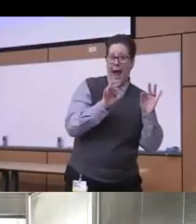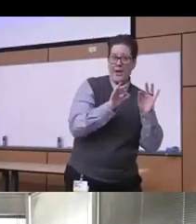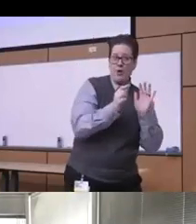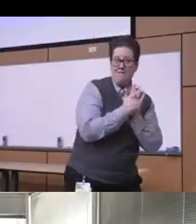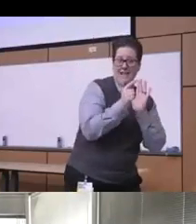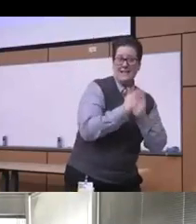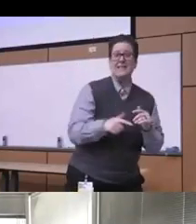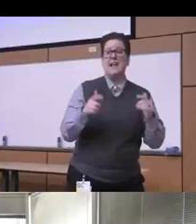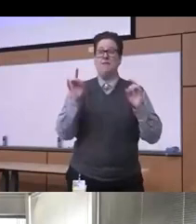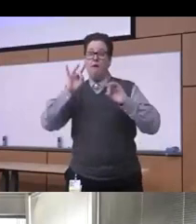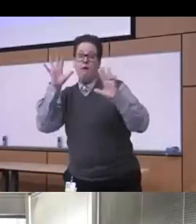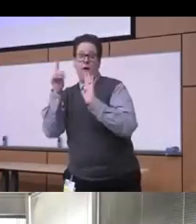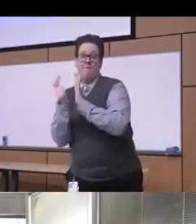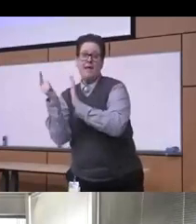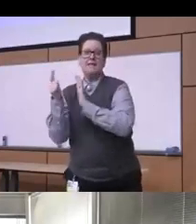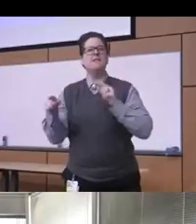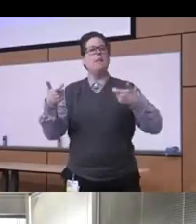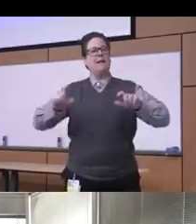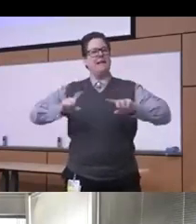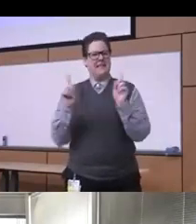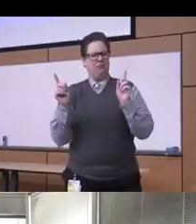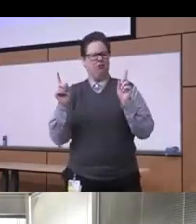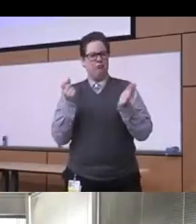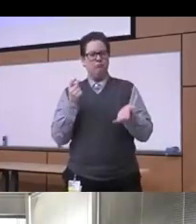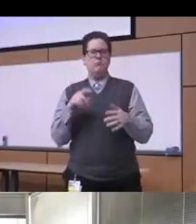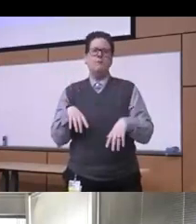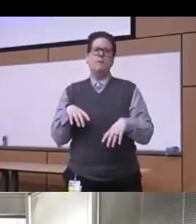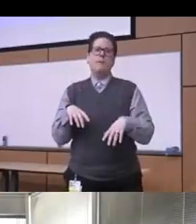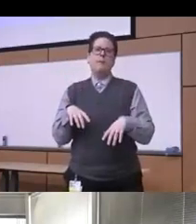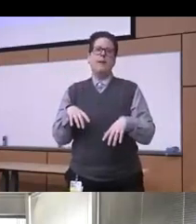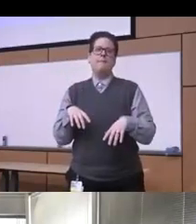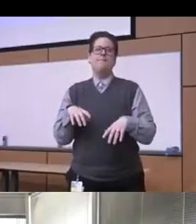not talking about particularly situations you know with really drug dealers you know talking